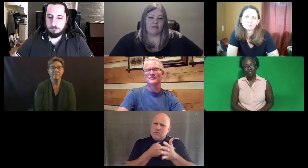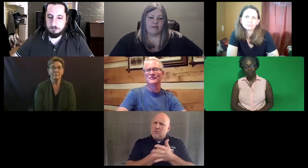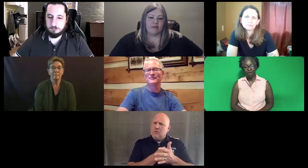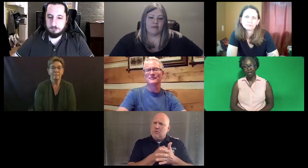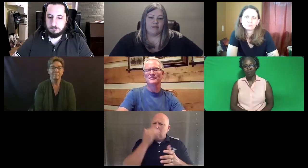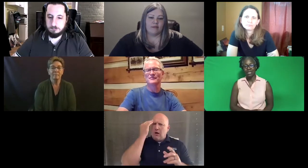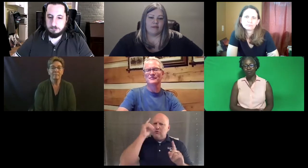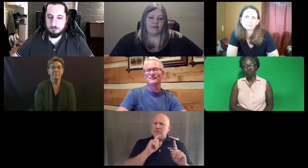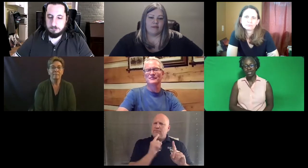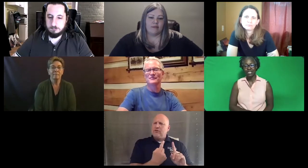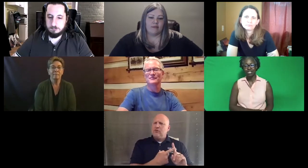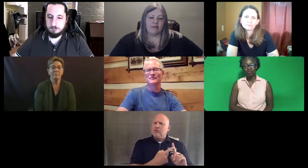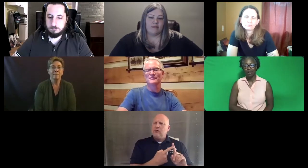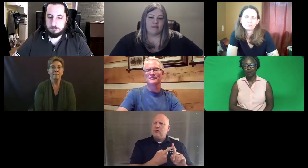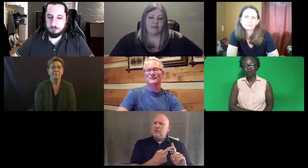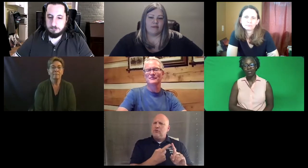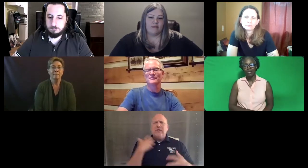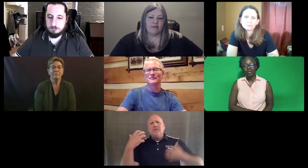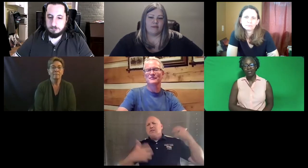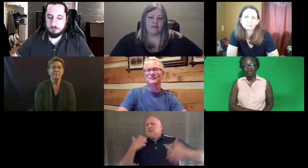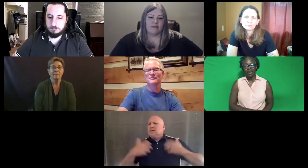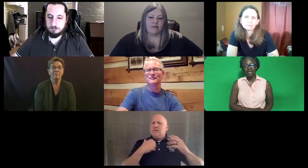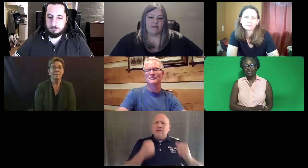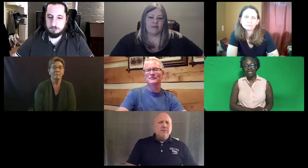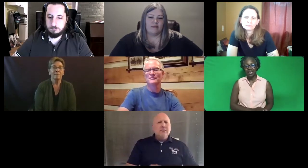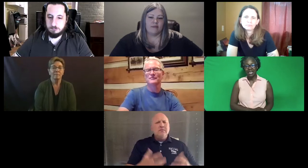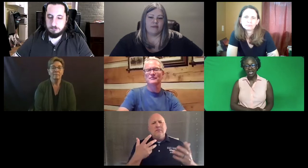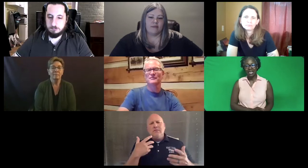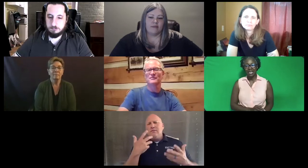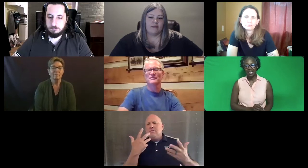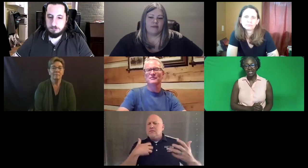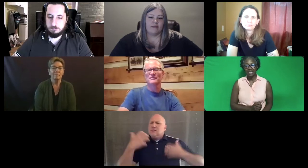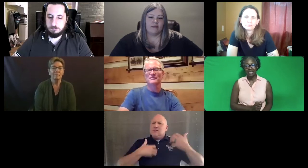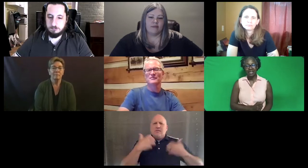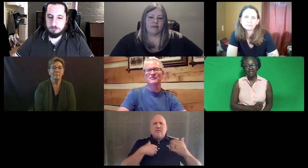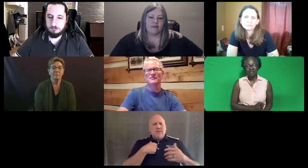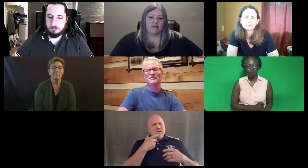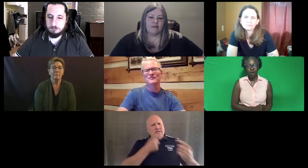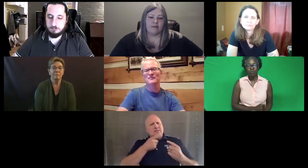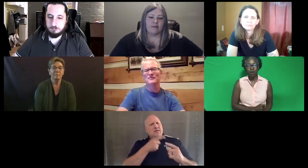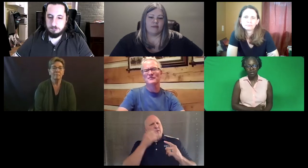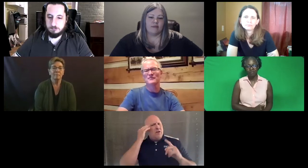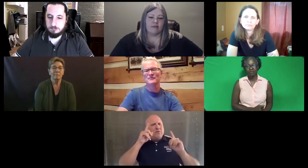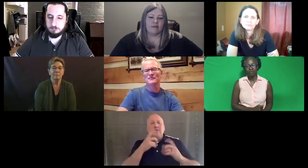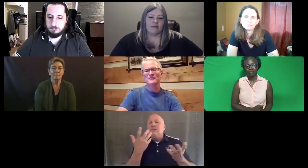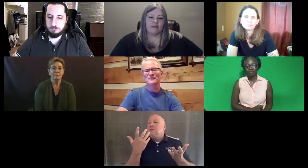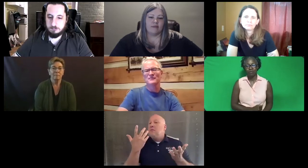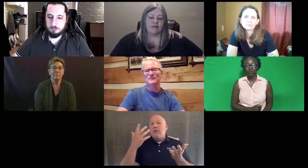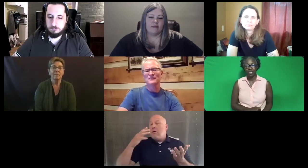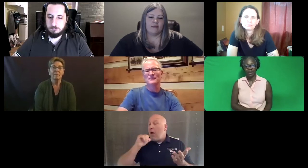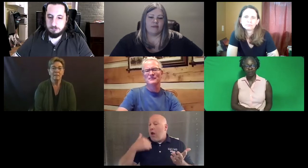I mean they really struggle at taking one part before the other.